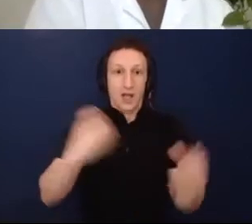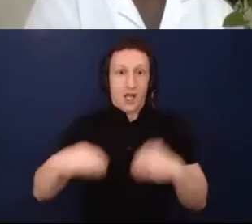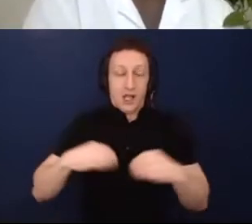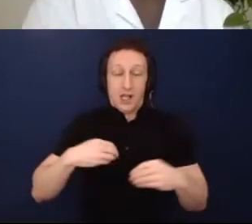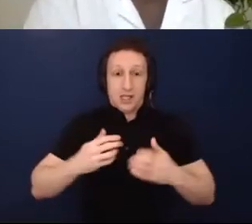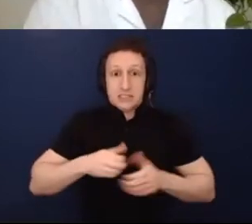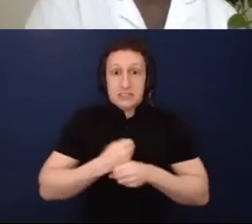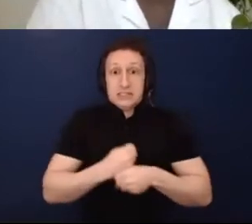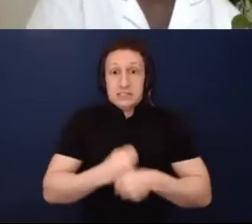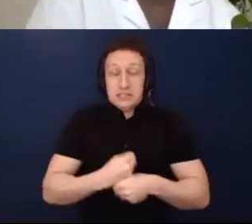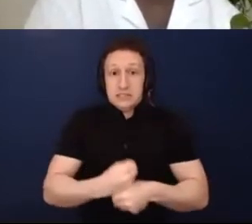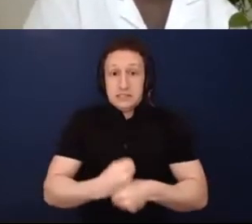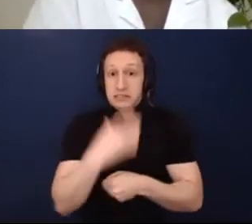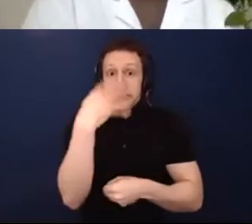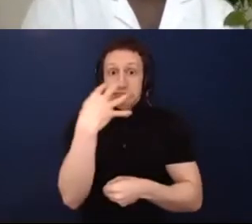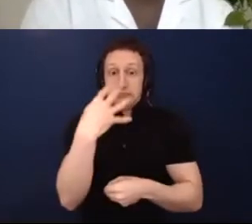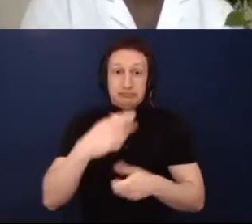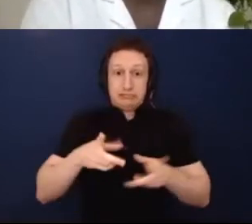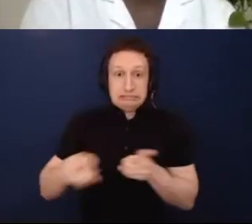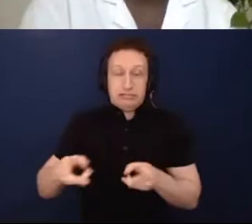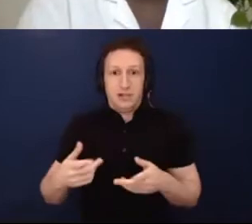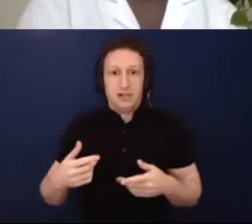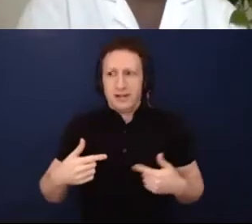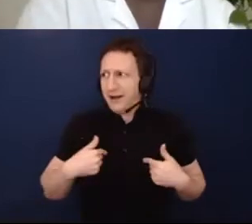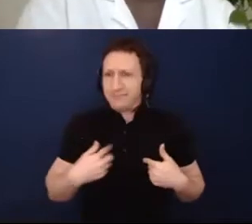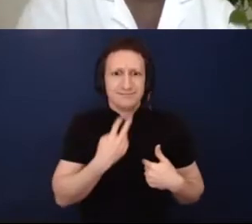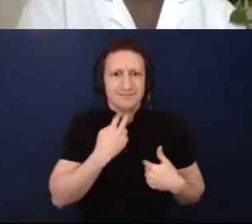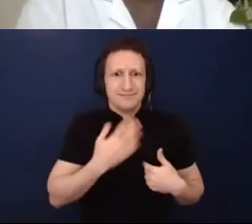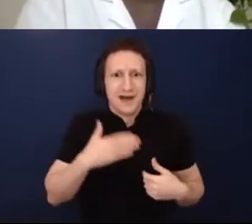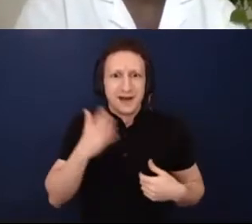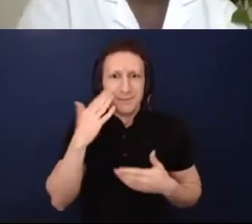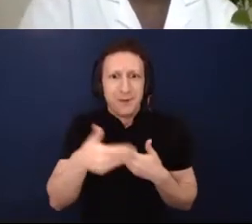create, i mean, I'm creating in my bedroom or I'm creating in the kitchen or I'm